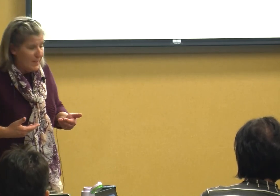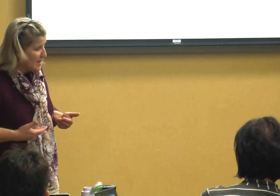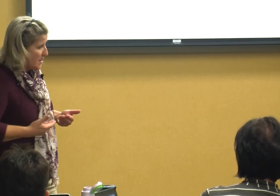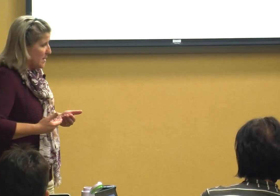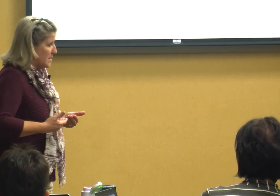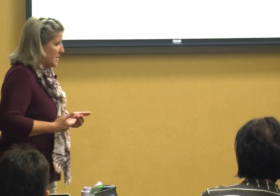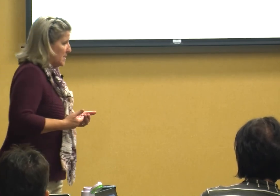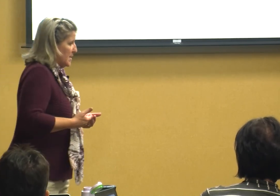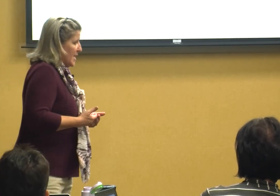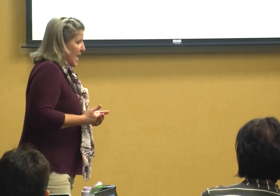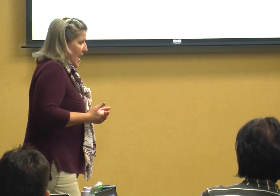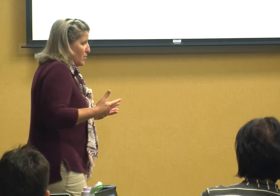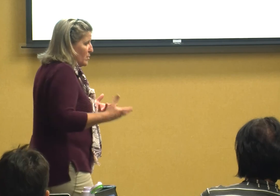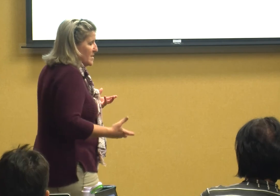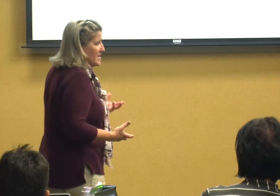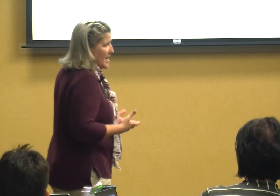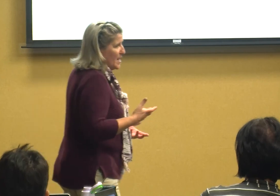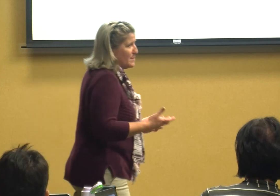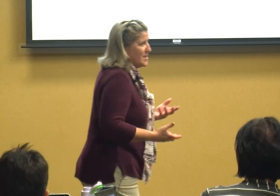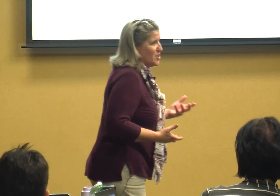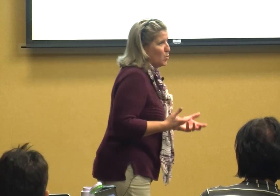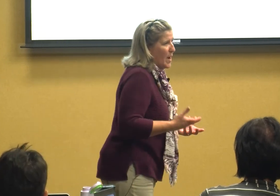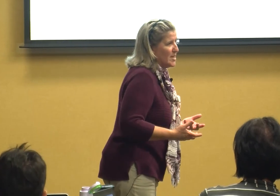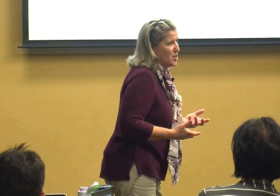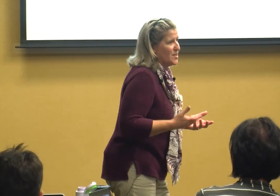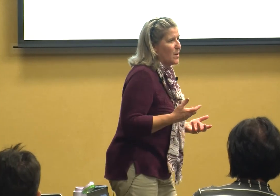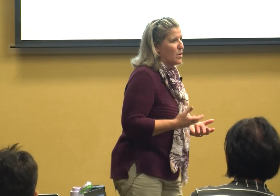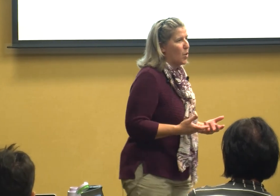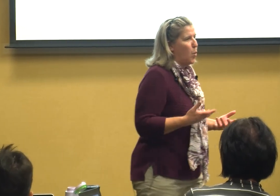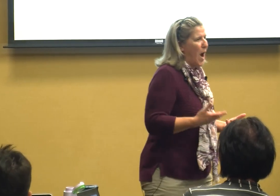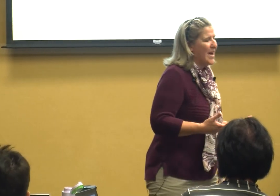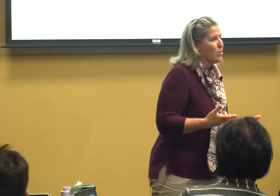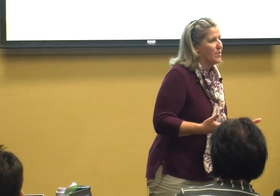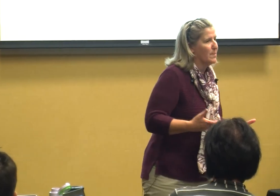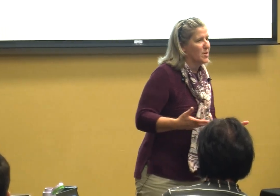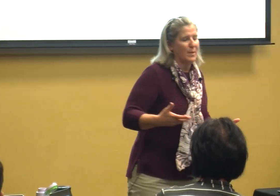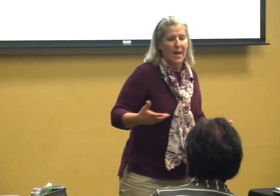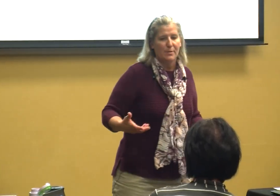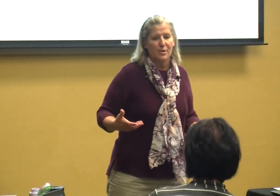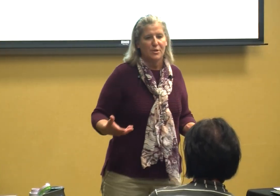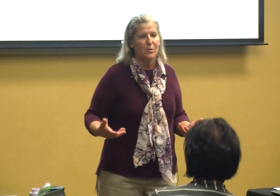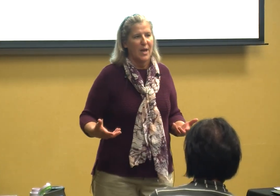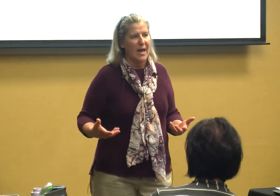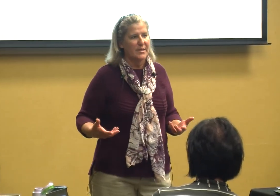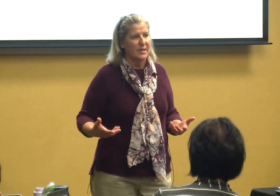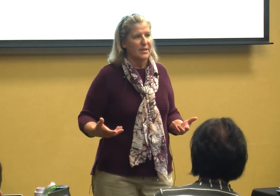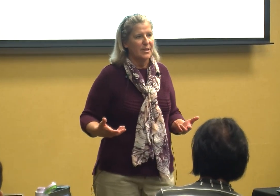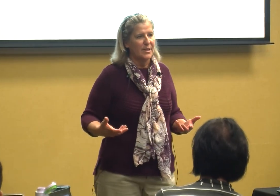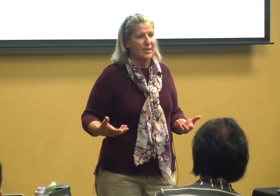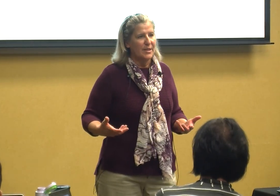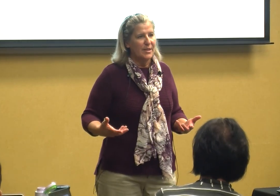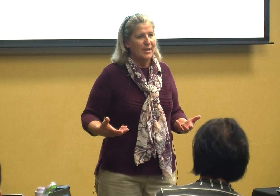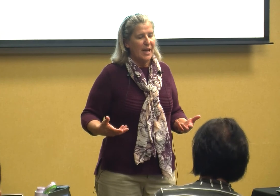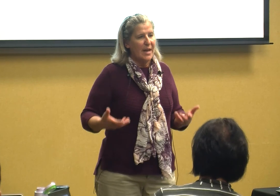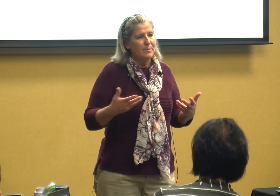make sense and you're going to set up situations that require them to be able to do that and I'm